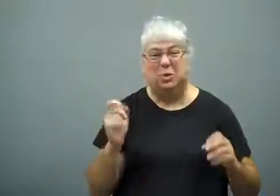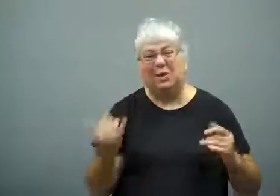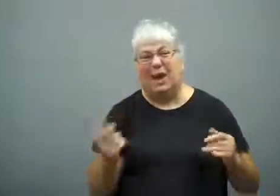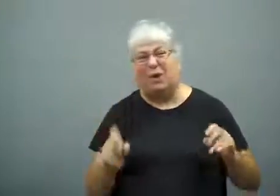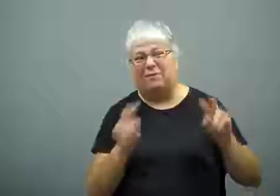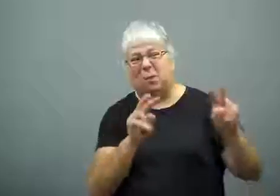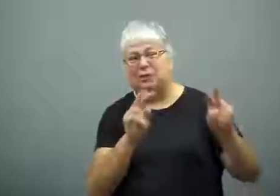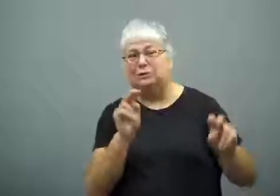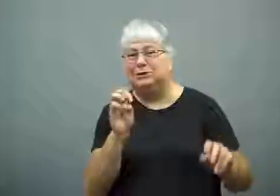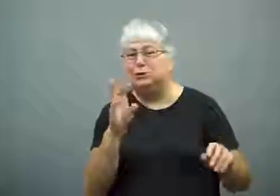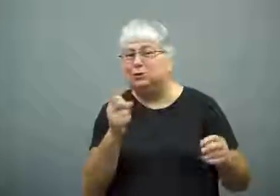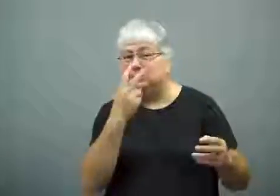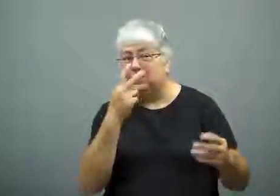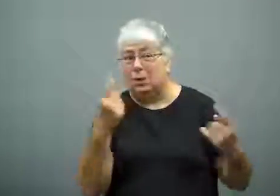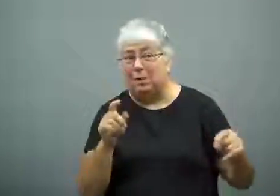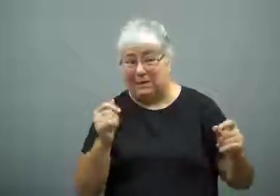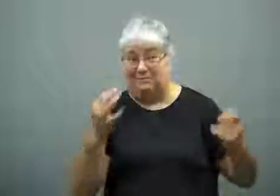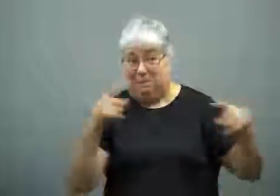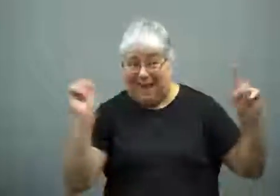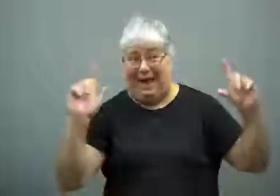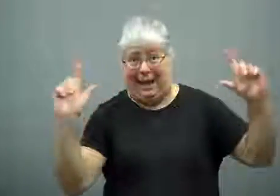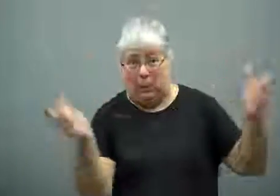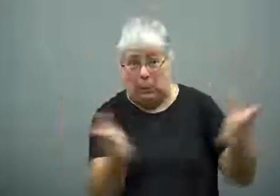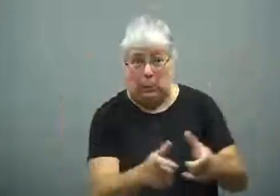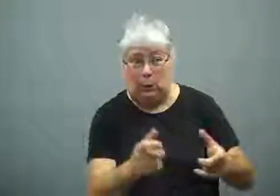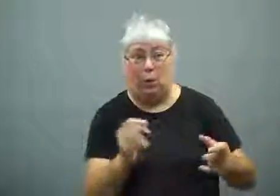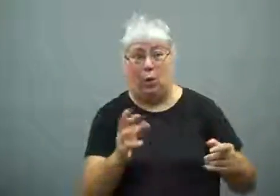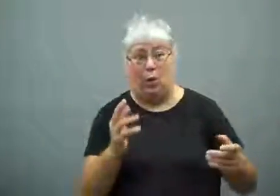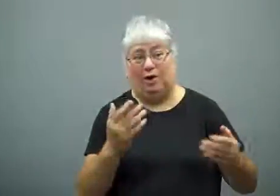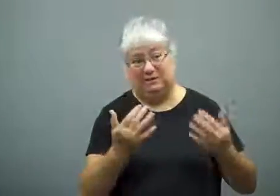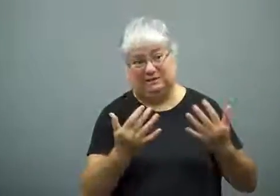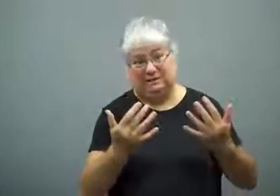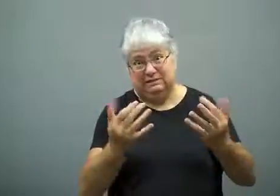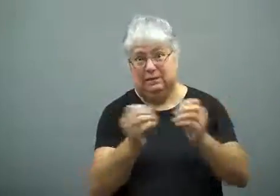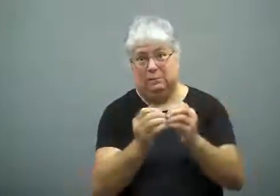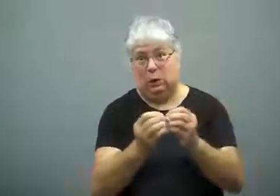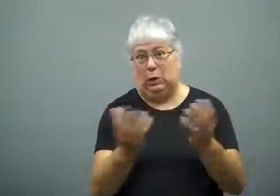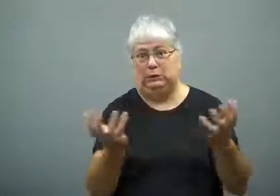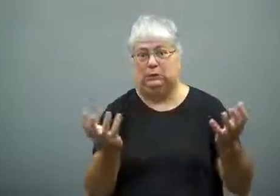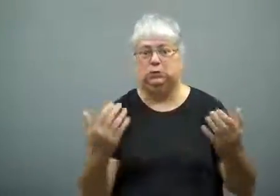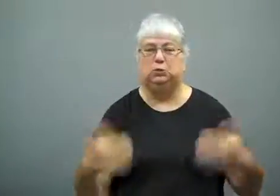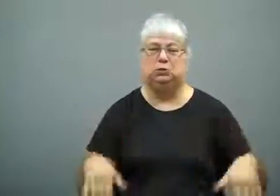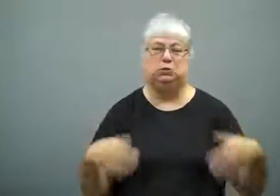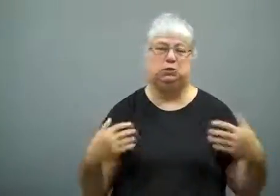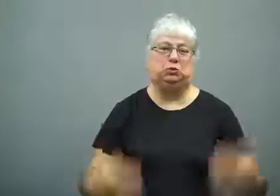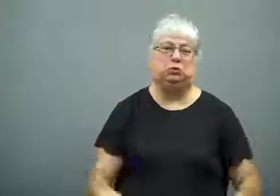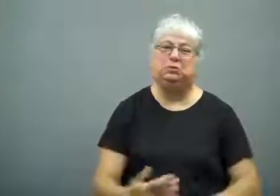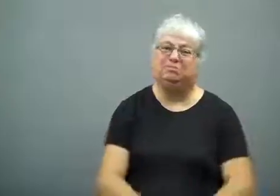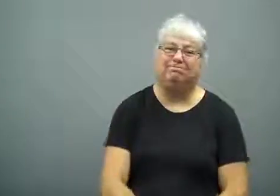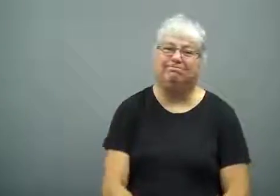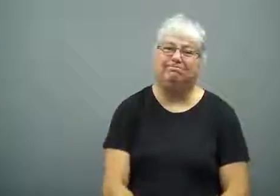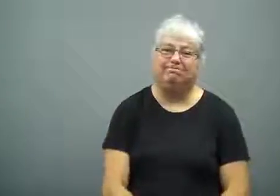We'll have to watch the news to see if it's controlled or will continue to burn. Wow.